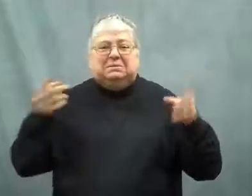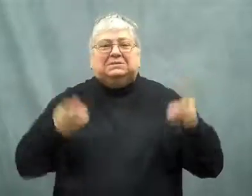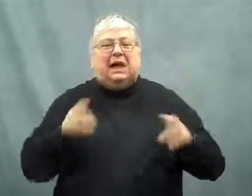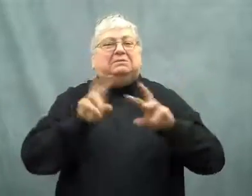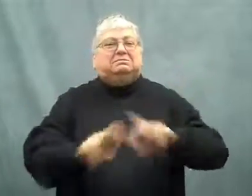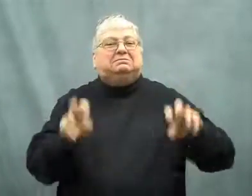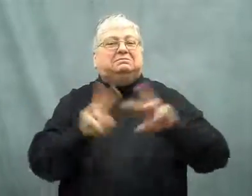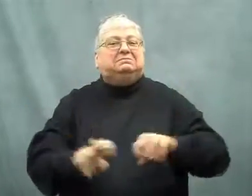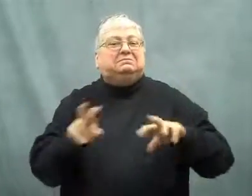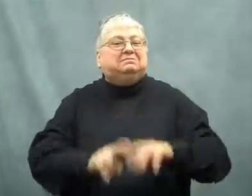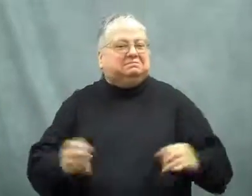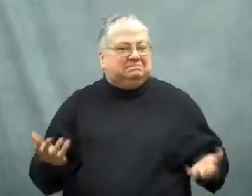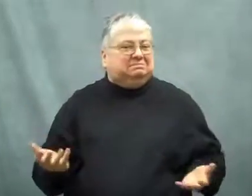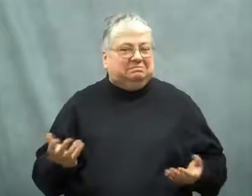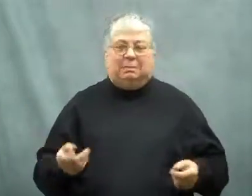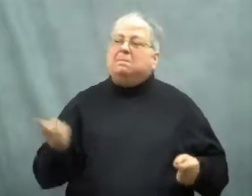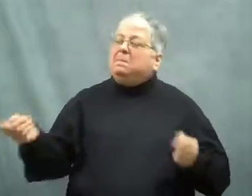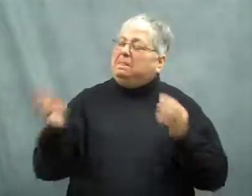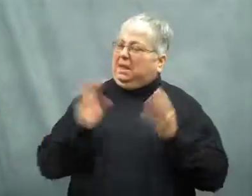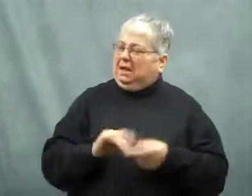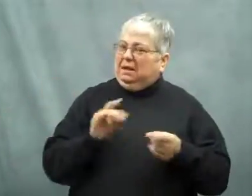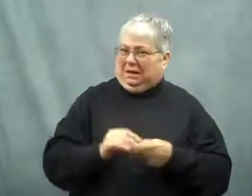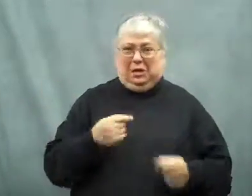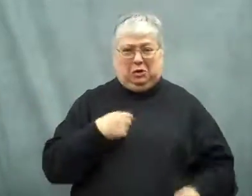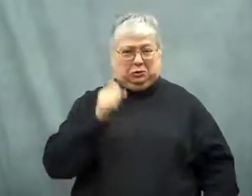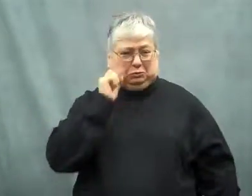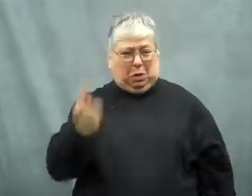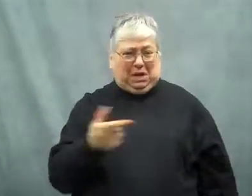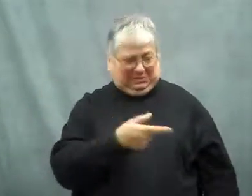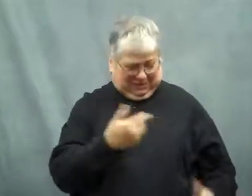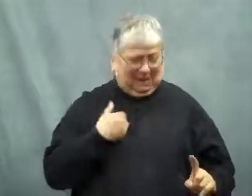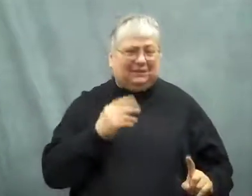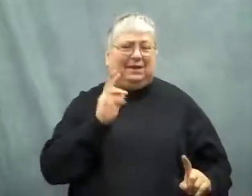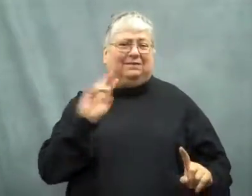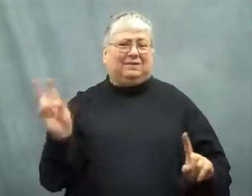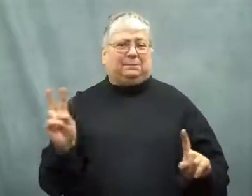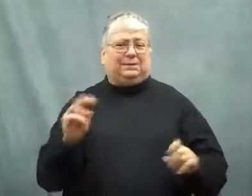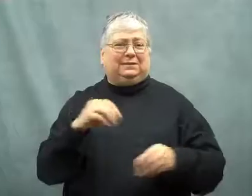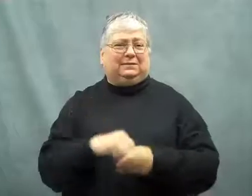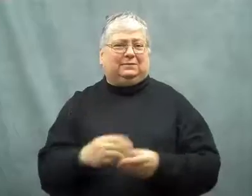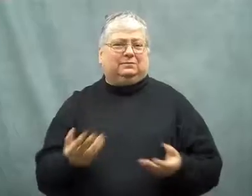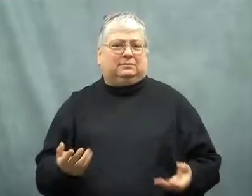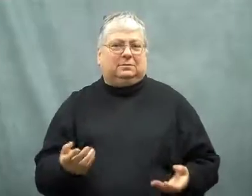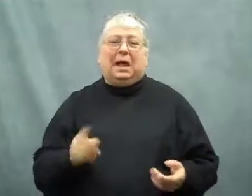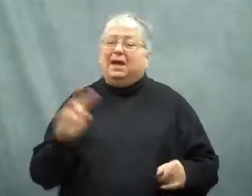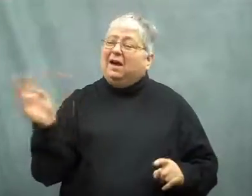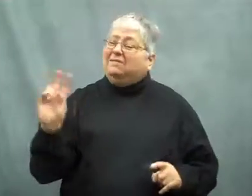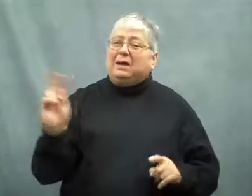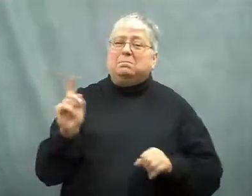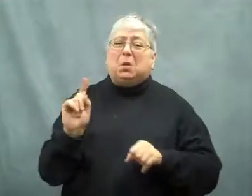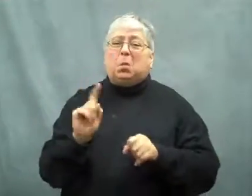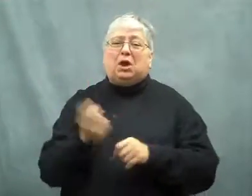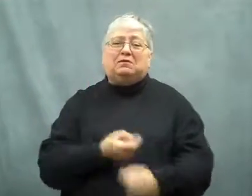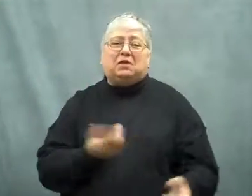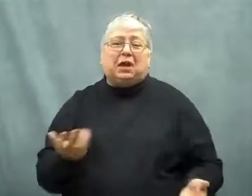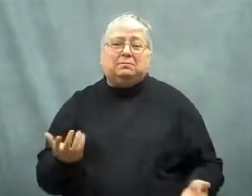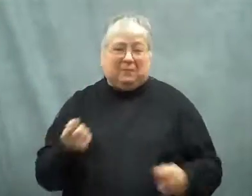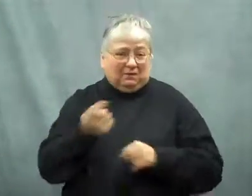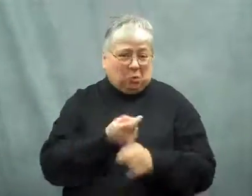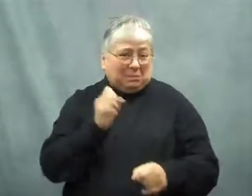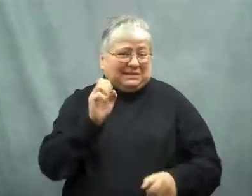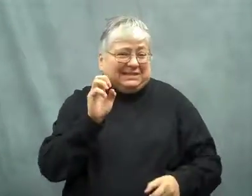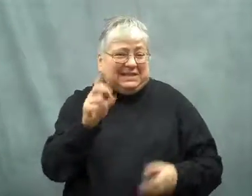He decided to analyze them.